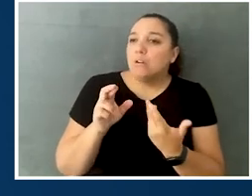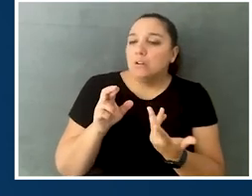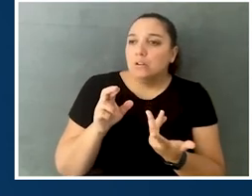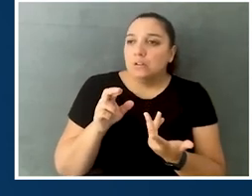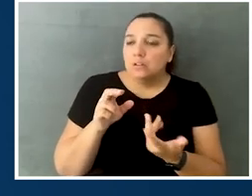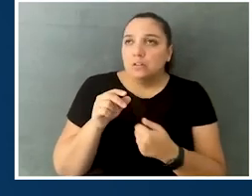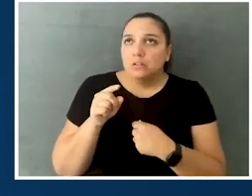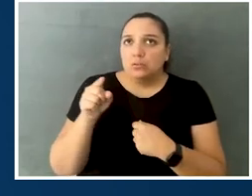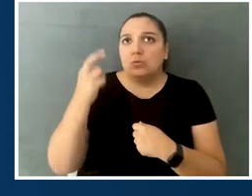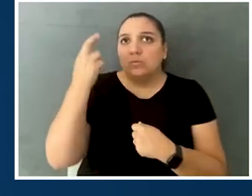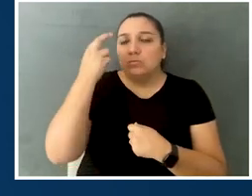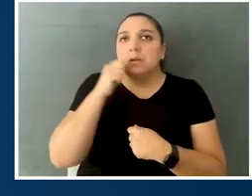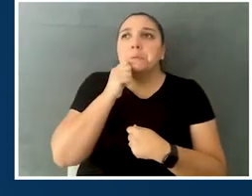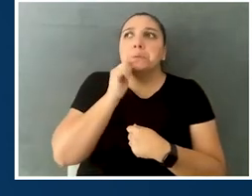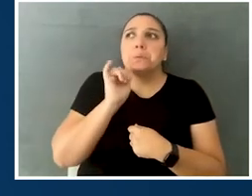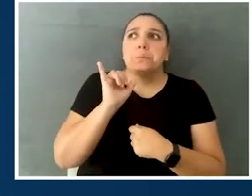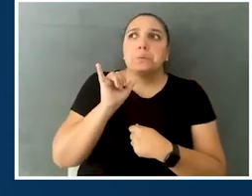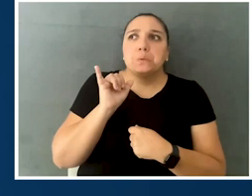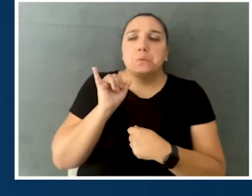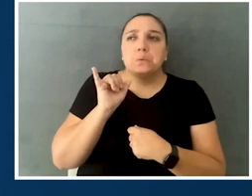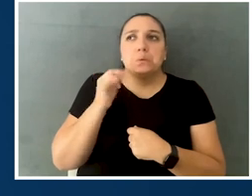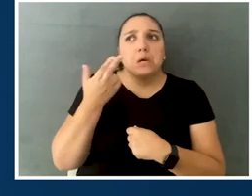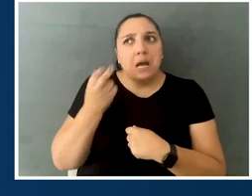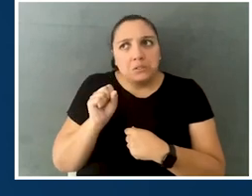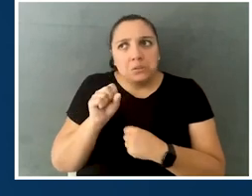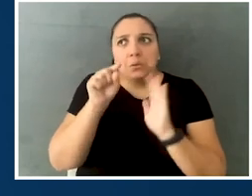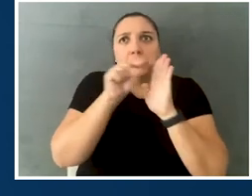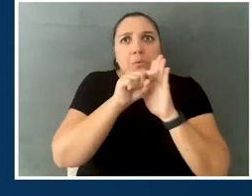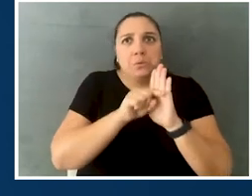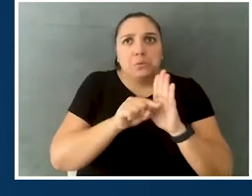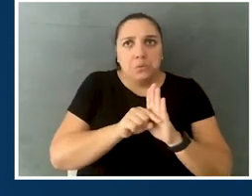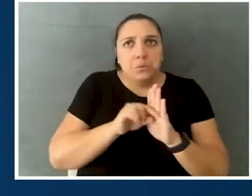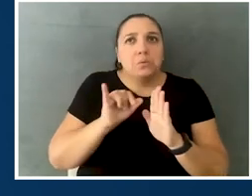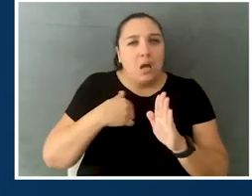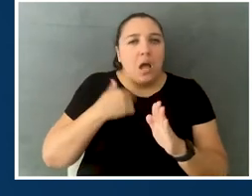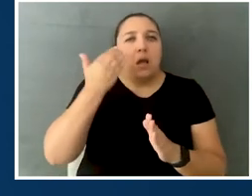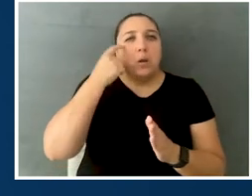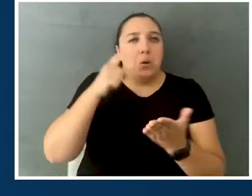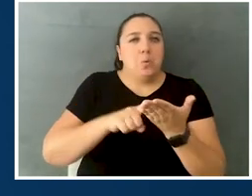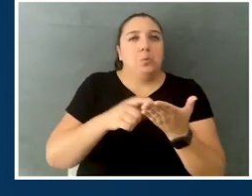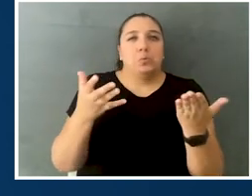you'd been through so much in high school, were you already aware of what you'd be on the lookout for?